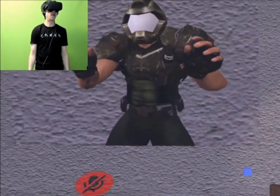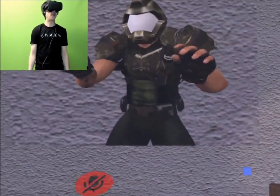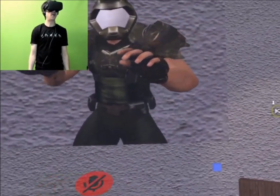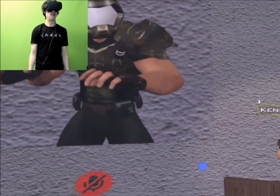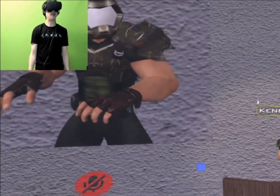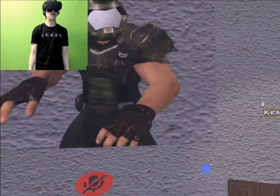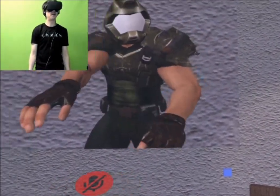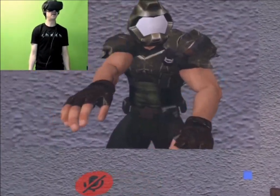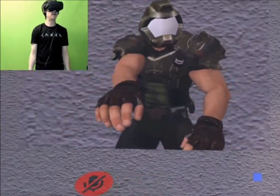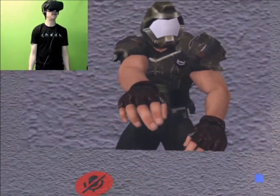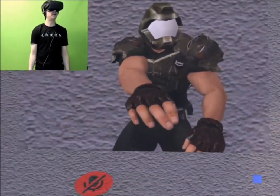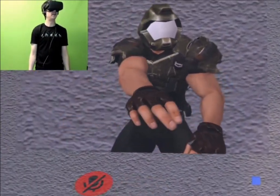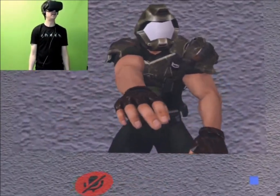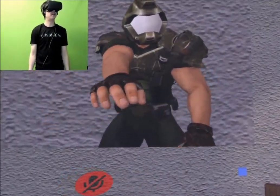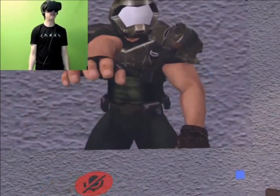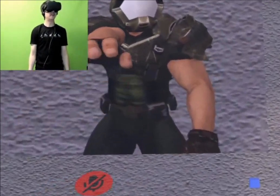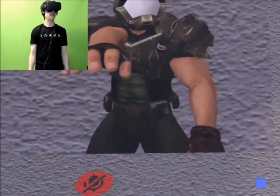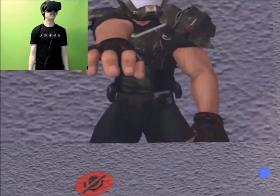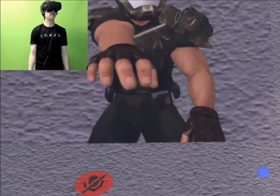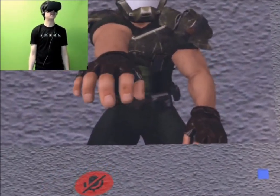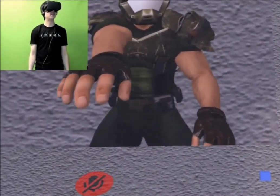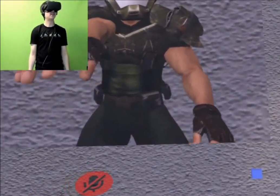Come here. Look